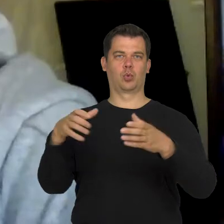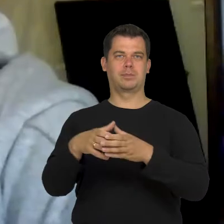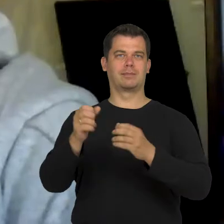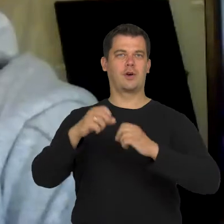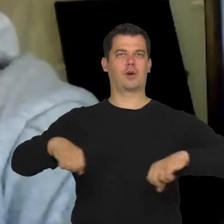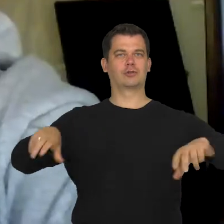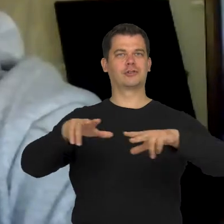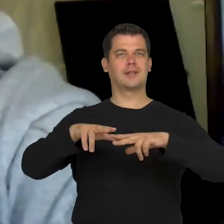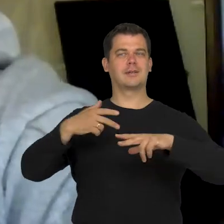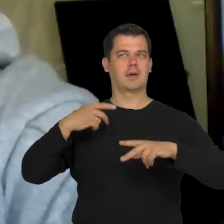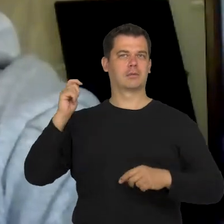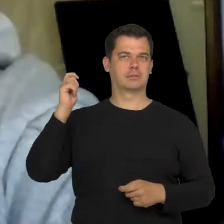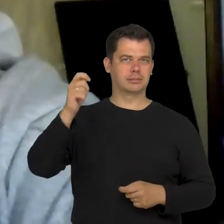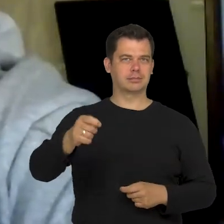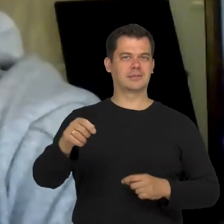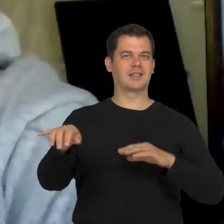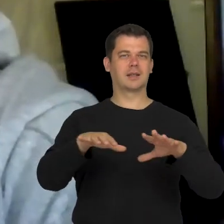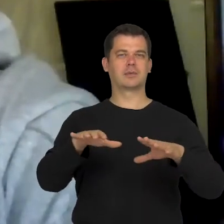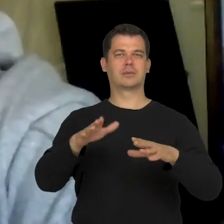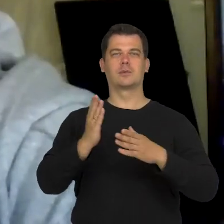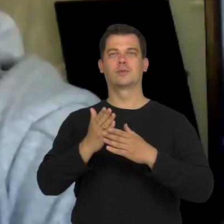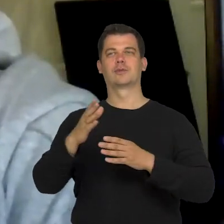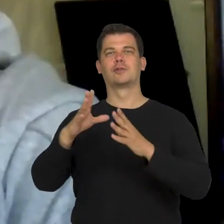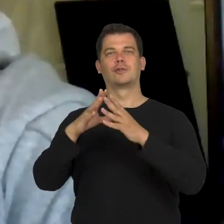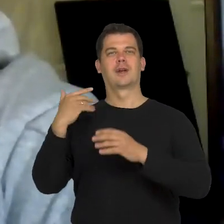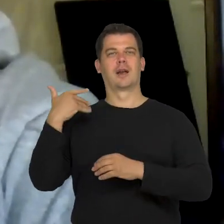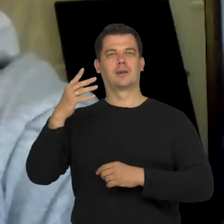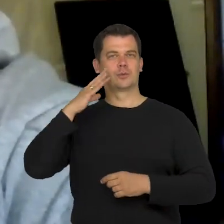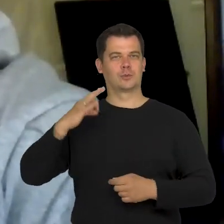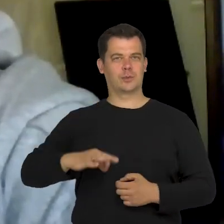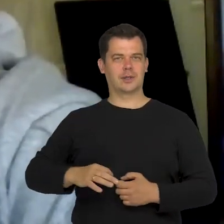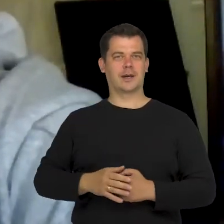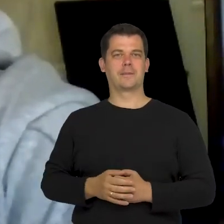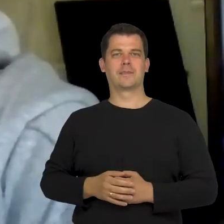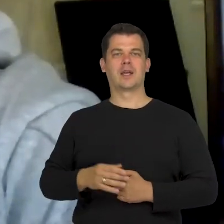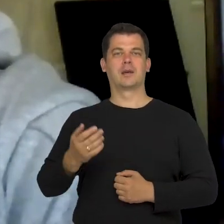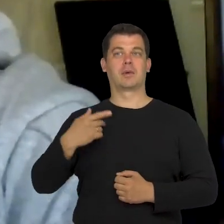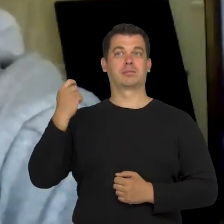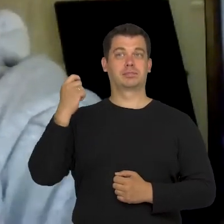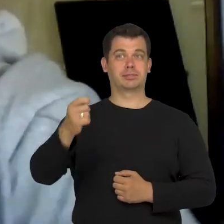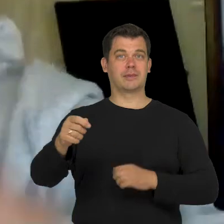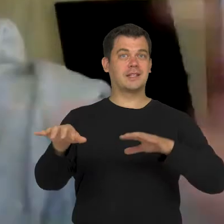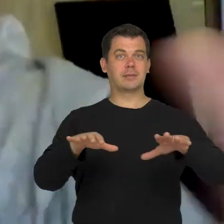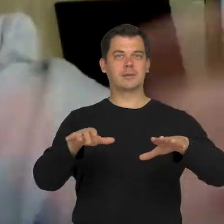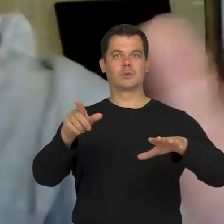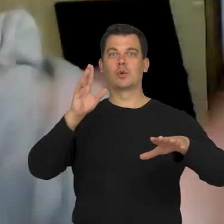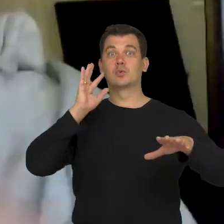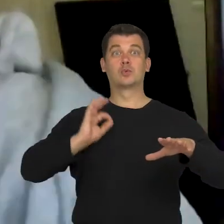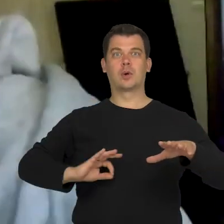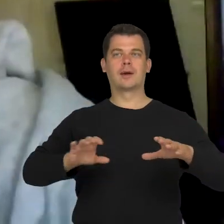Now, we have a 10 year old daughter and when we get there, my daughter joins this group.